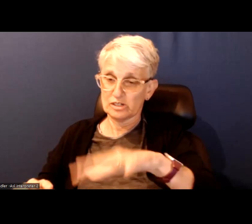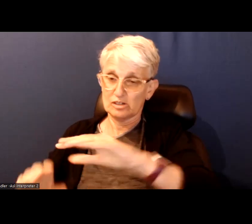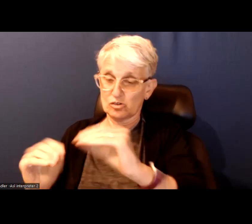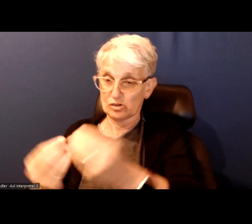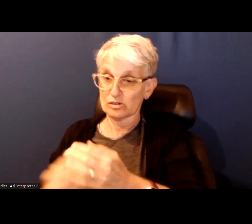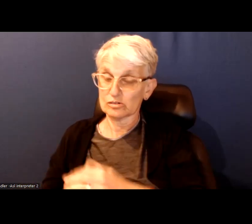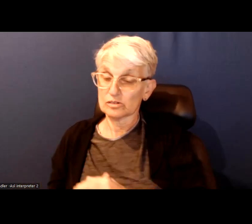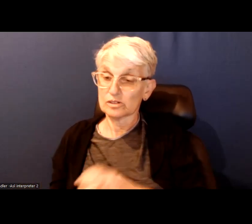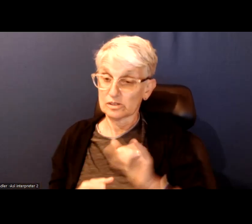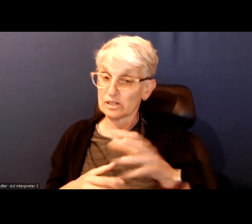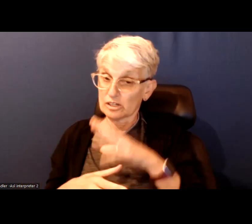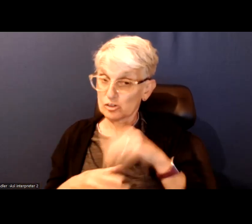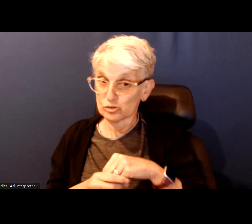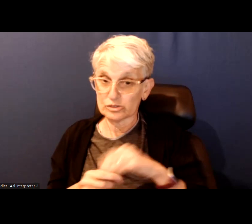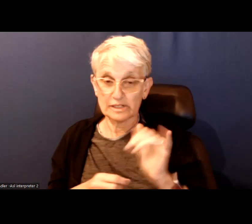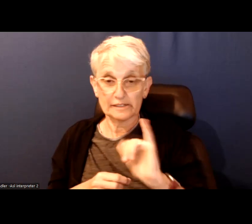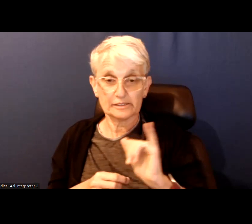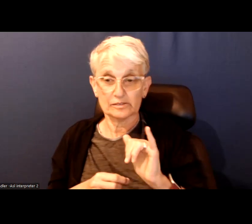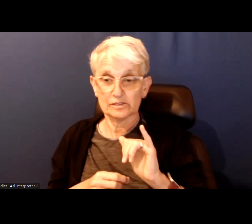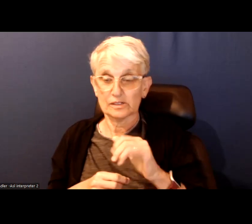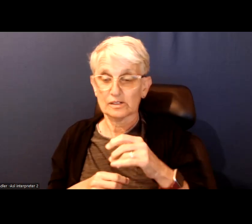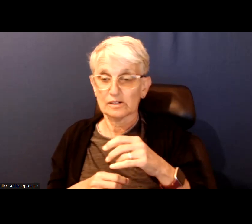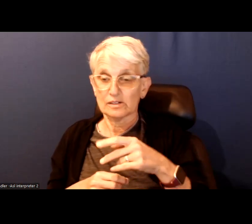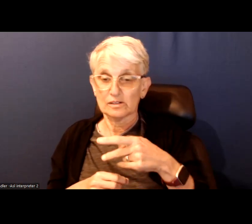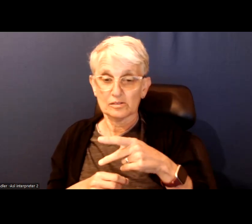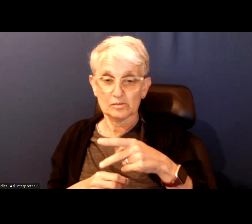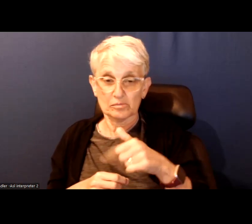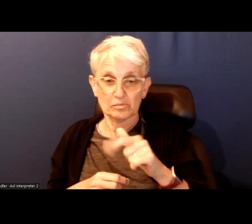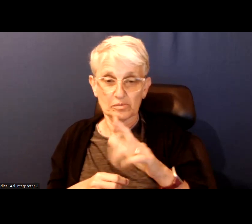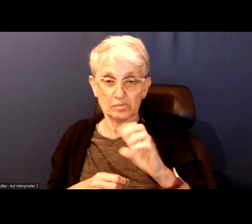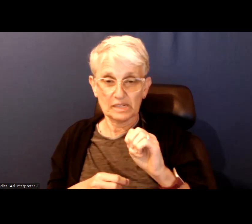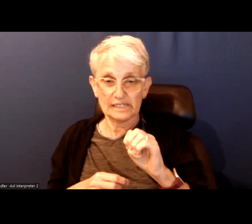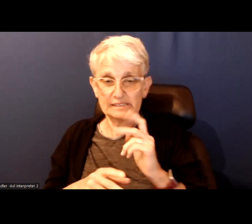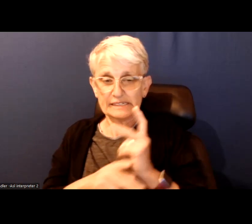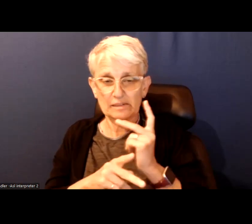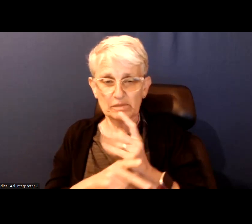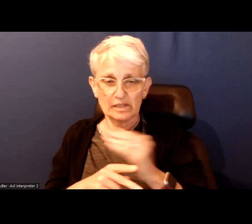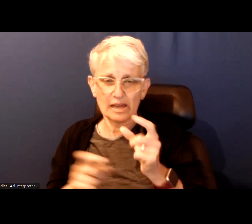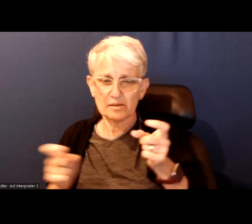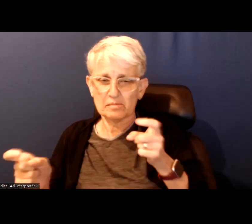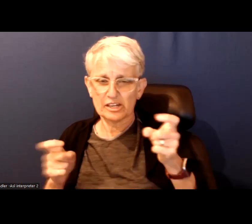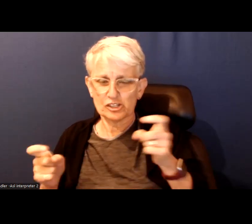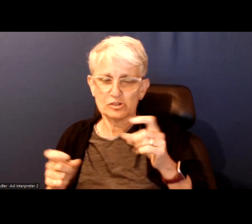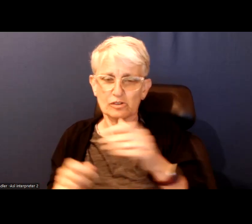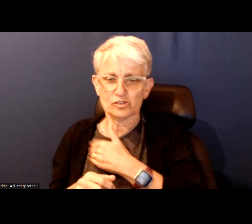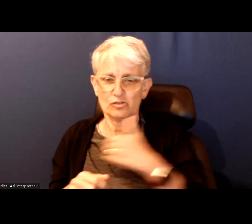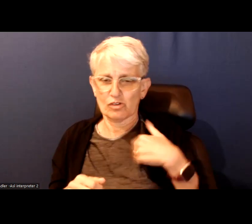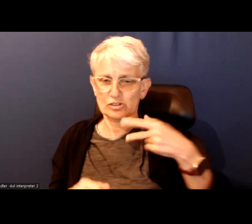now includes things like place keeping and more involvement in the management of Toronto parks.